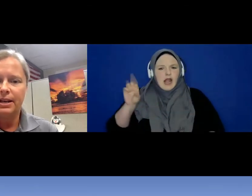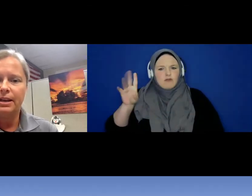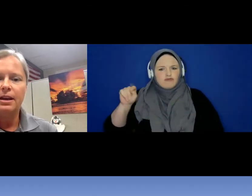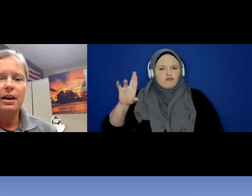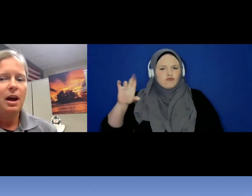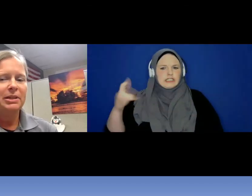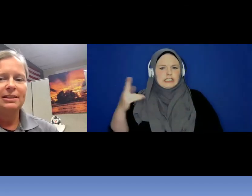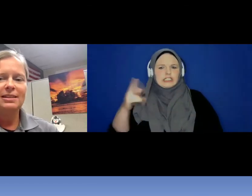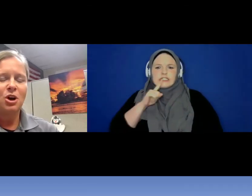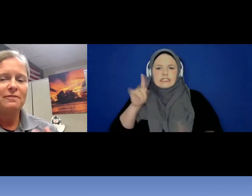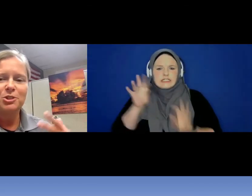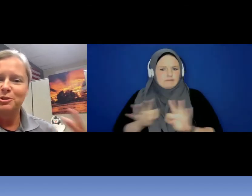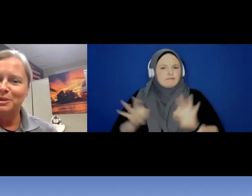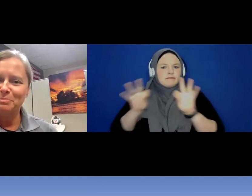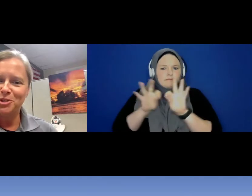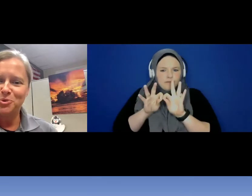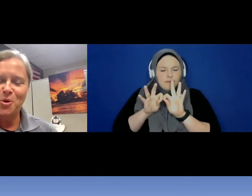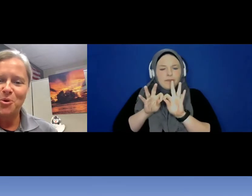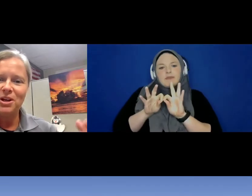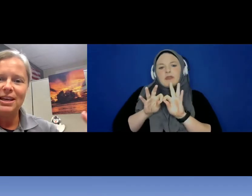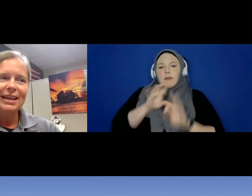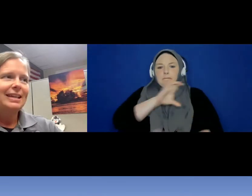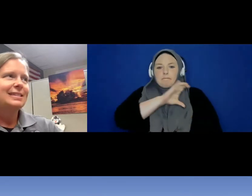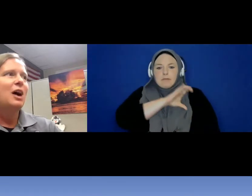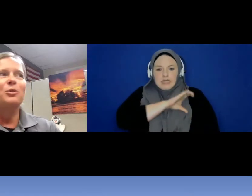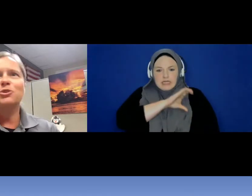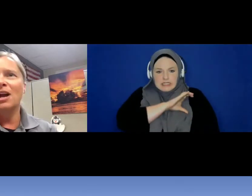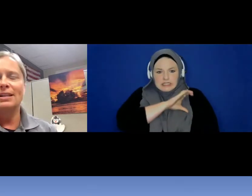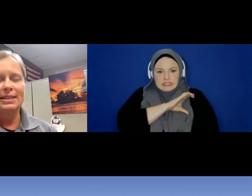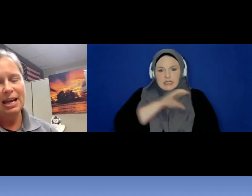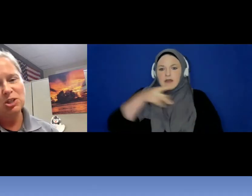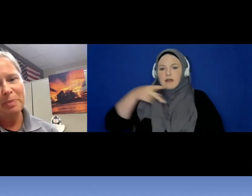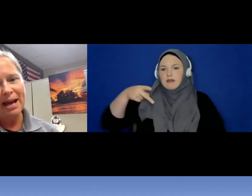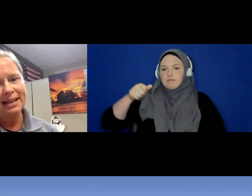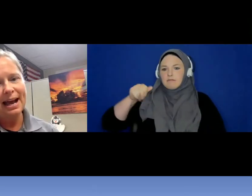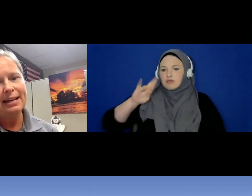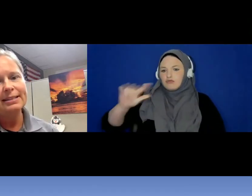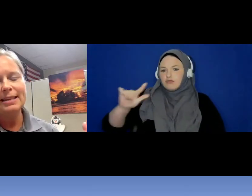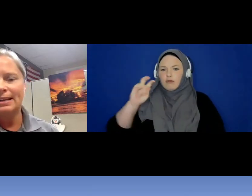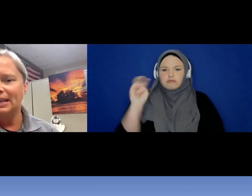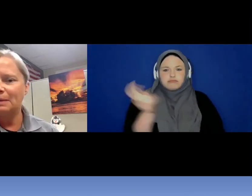, a police officer in patrol is out trying to catch bad guys and keep